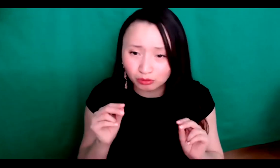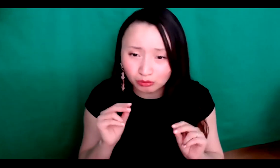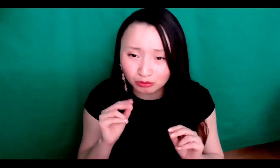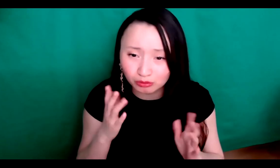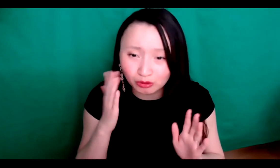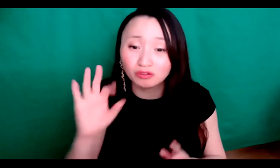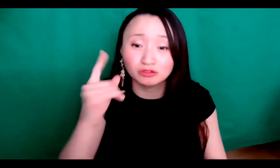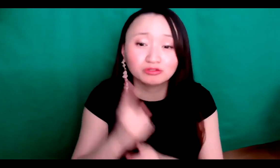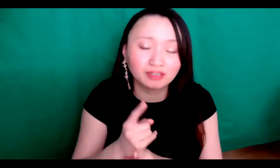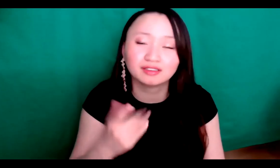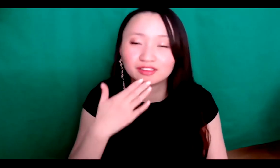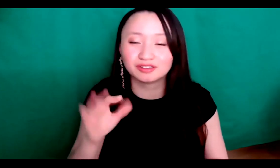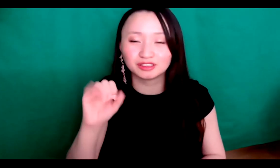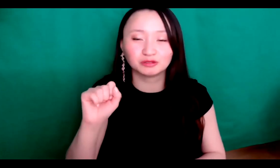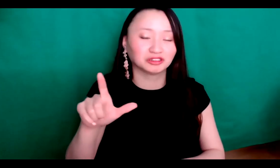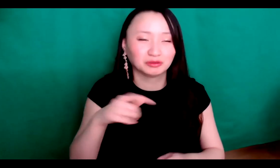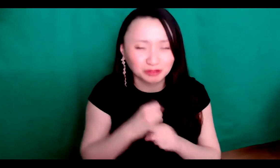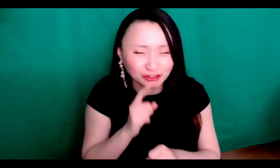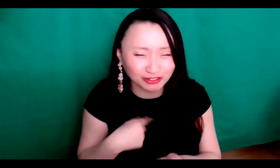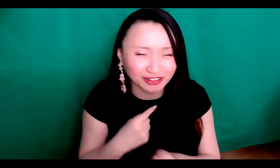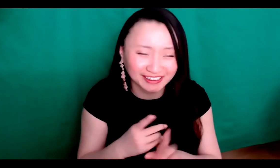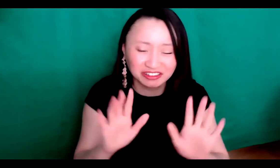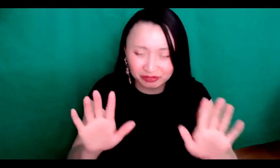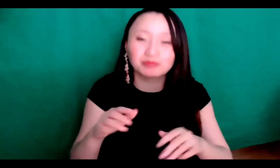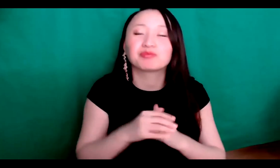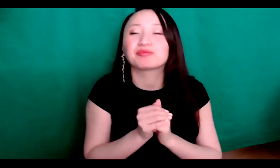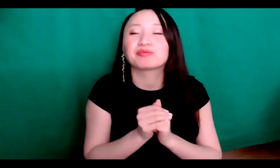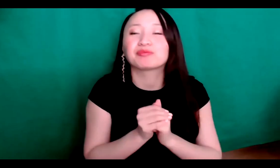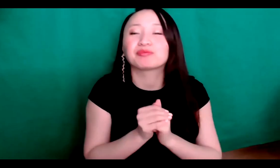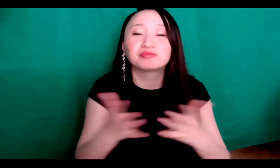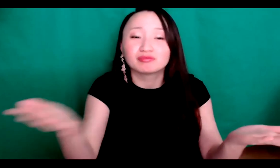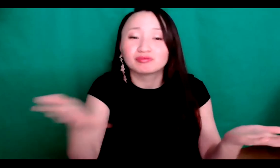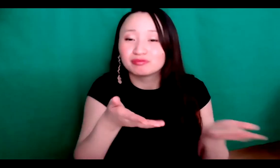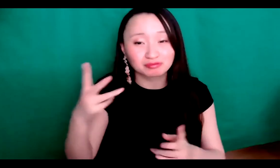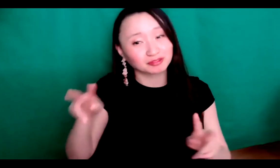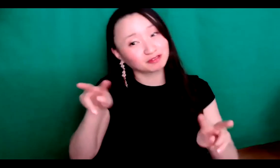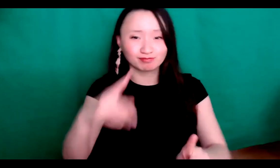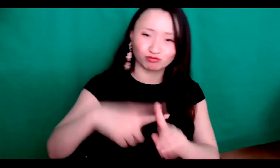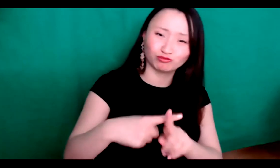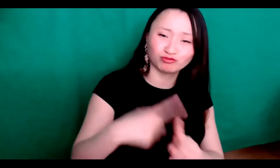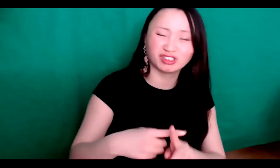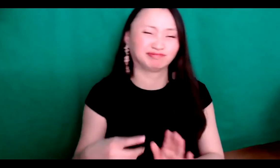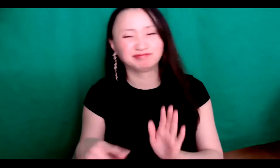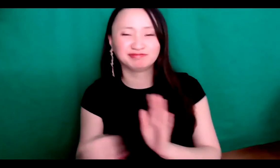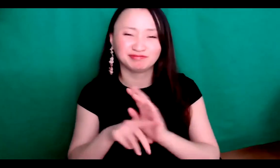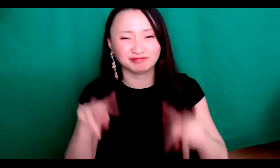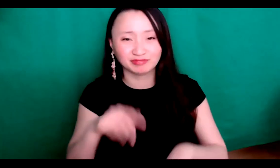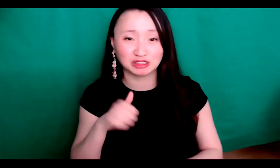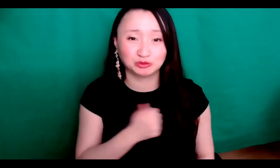So, right. No, no. Okay, sorry Fs I just want to make sure anybody